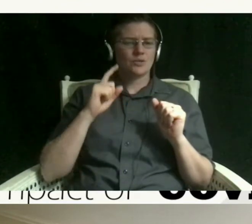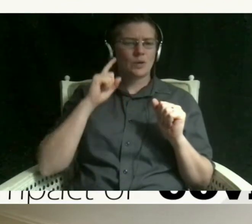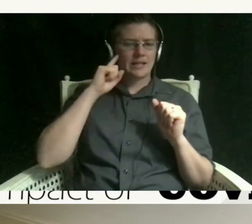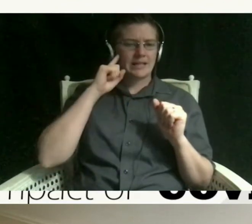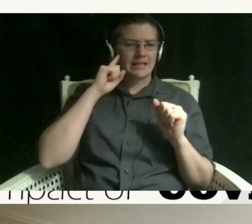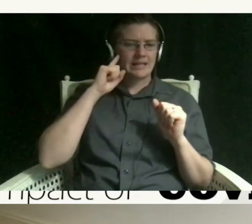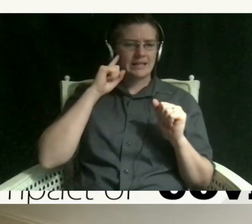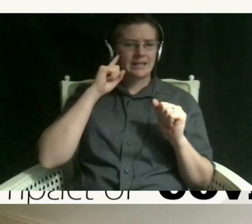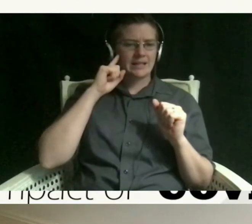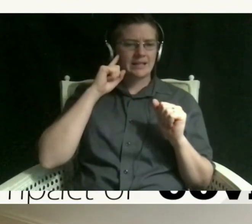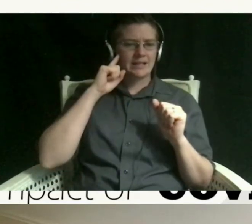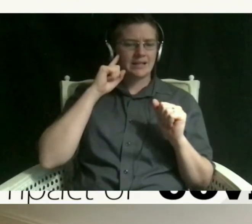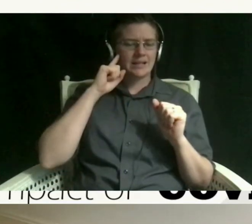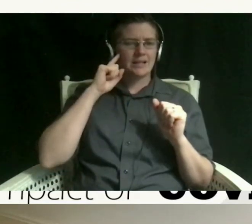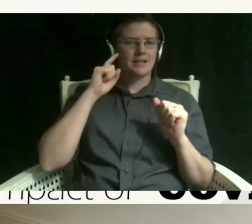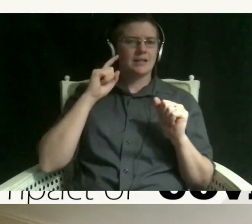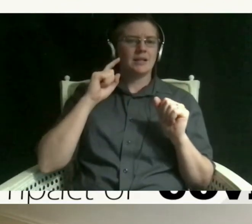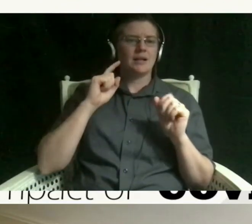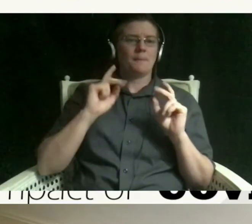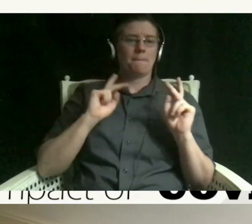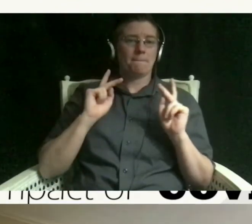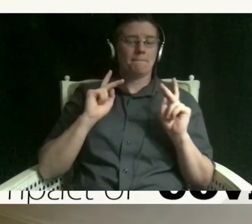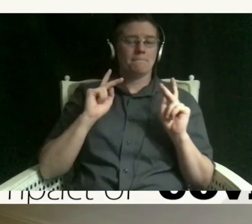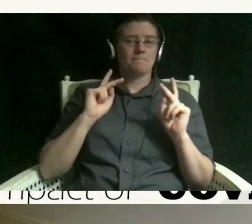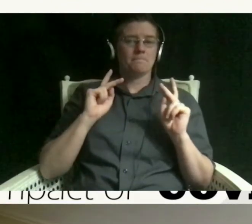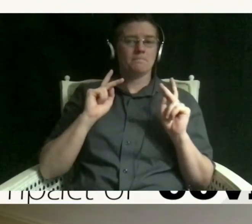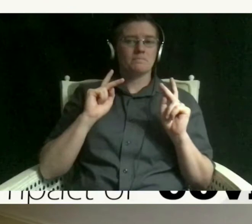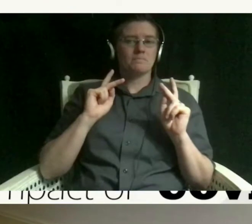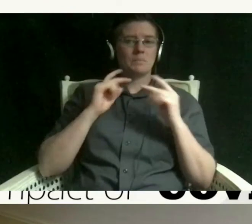like one of my earliest memories is that my friend was gonna go to chicago